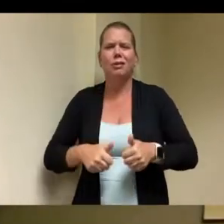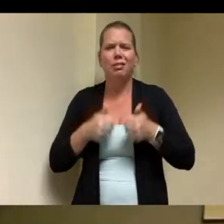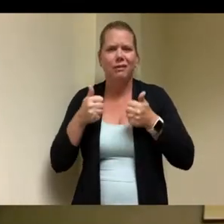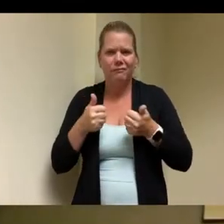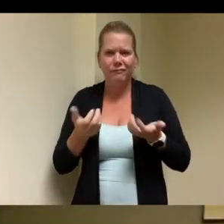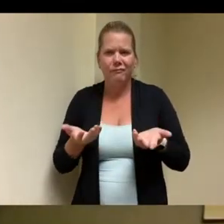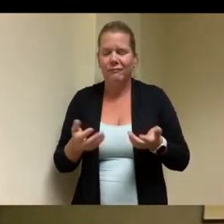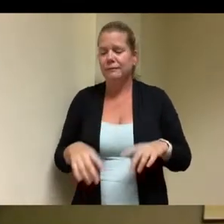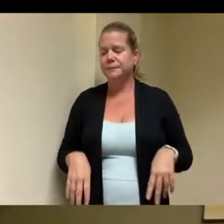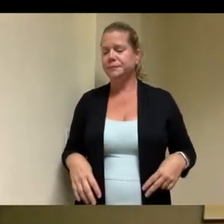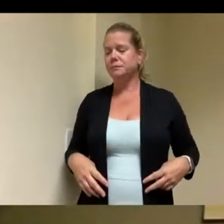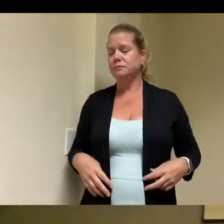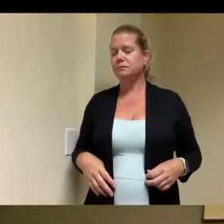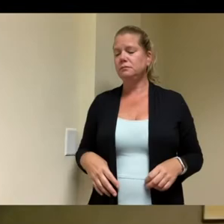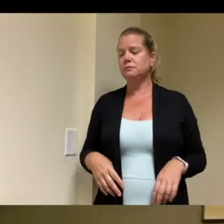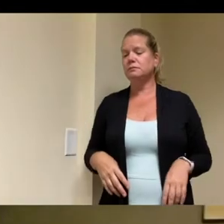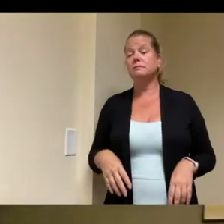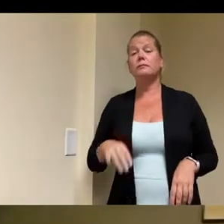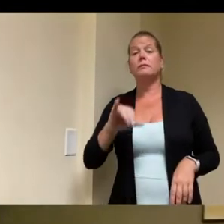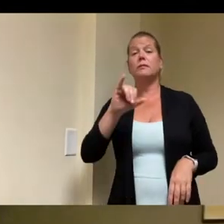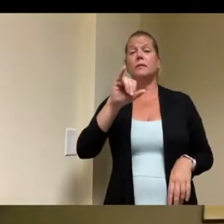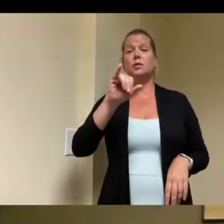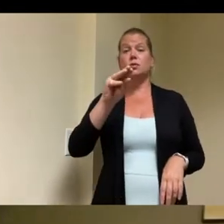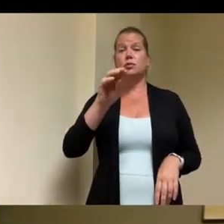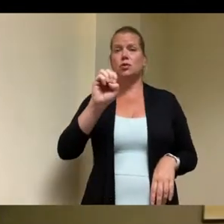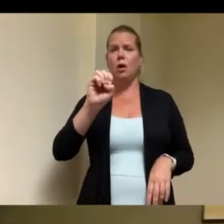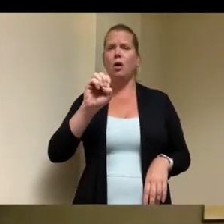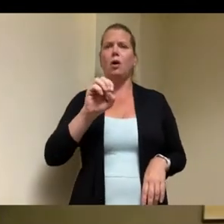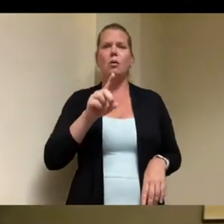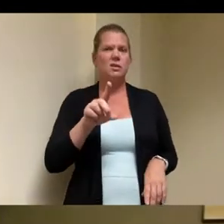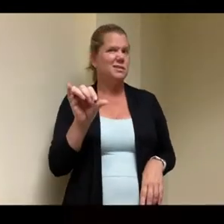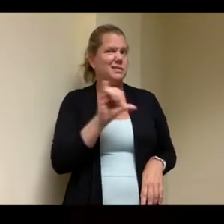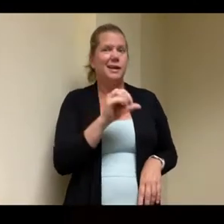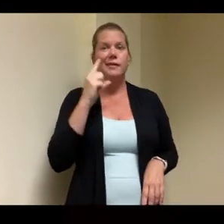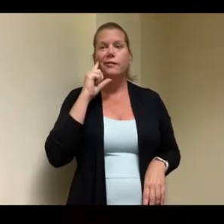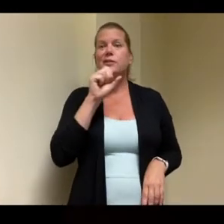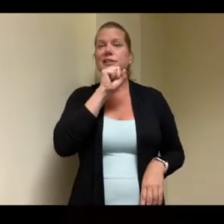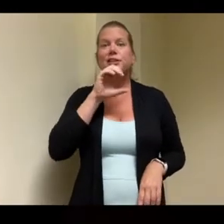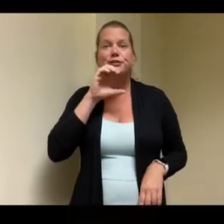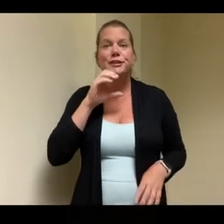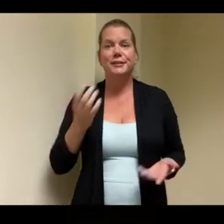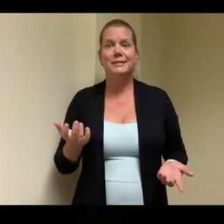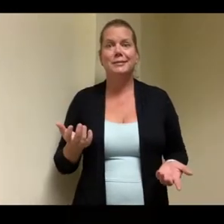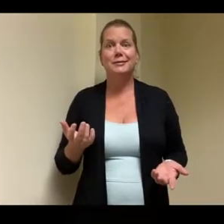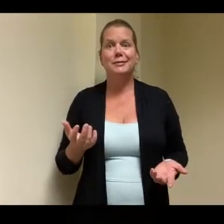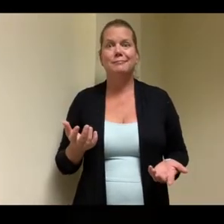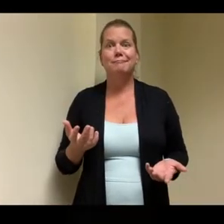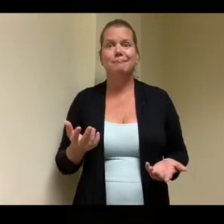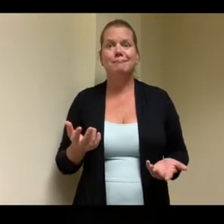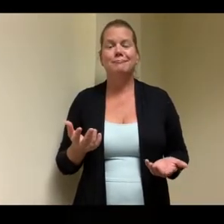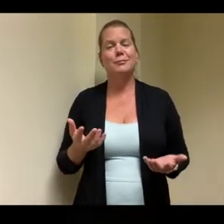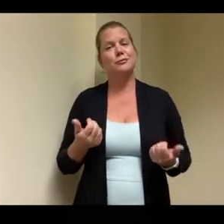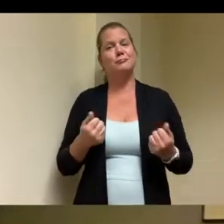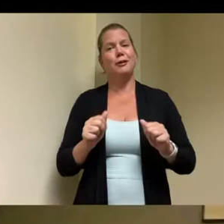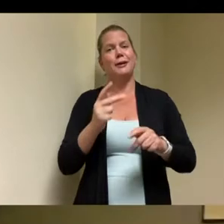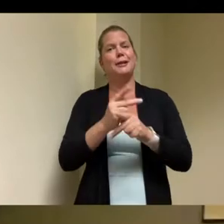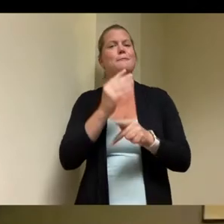citizens trying to keep them in their homes as much as possible um aging in place that's correct yeah rob can you tell us a little bit about